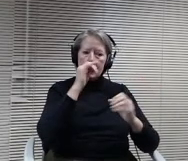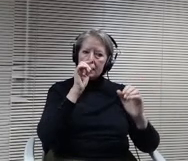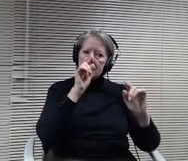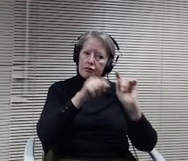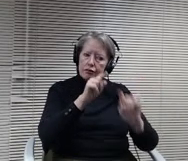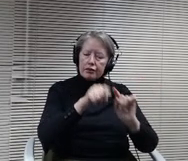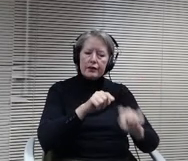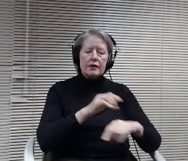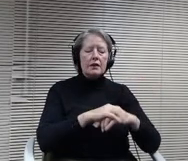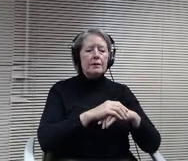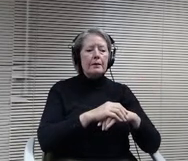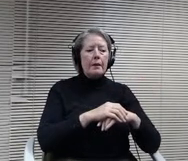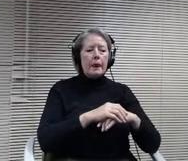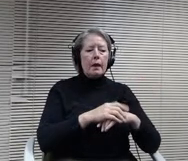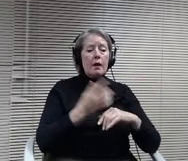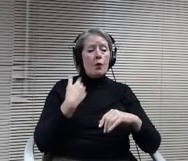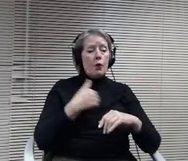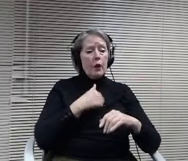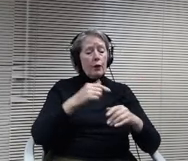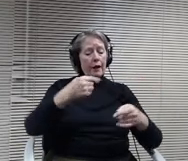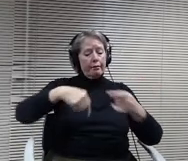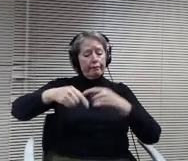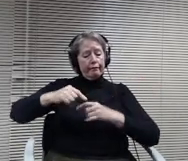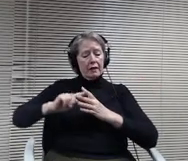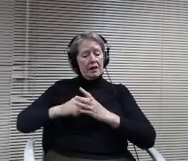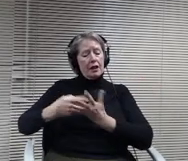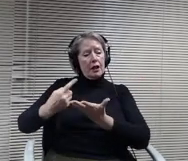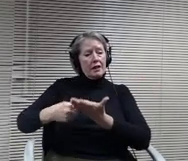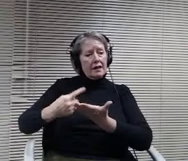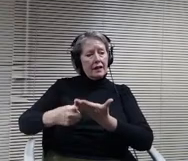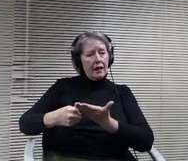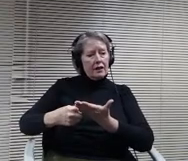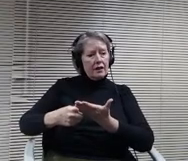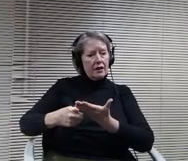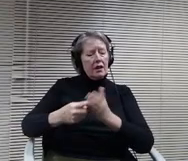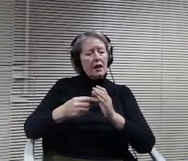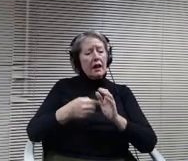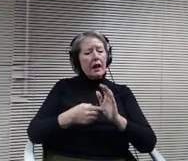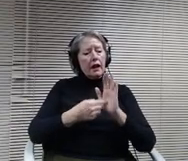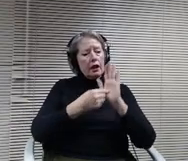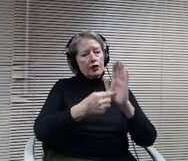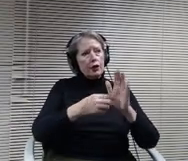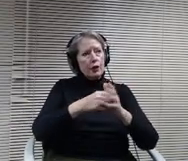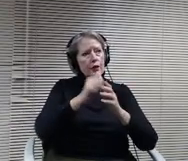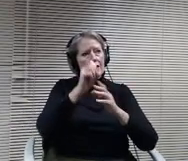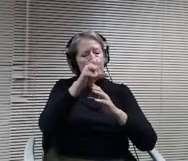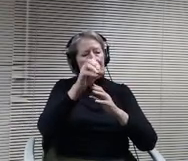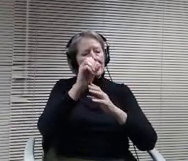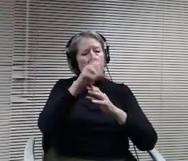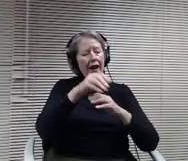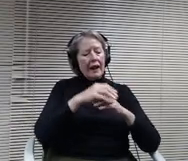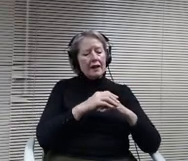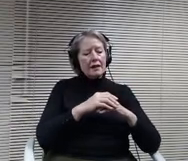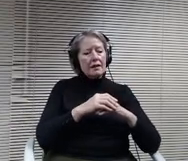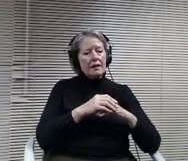show you a slide of the places that we've talked with since our last conversation. Obviously the winter break is not the most